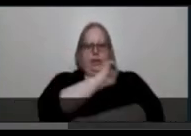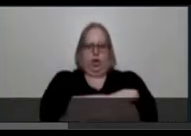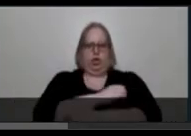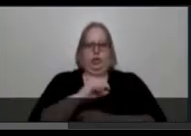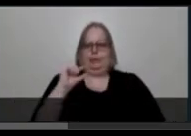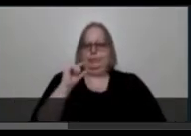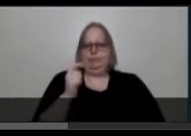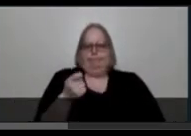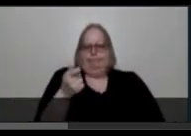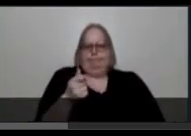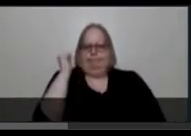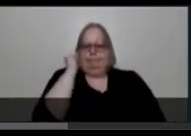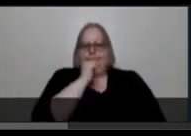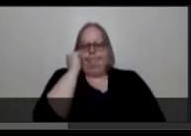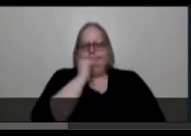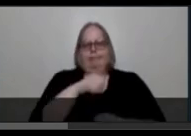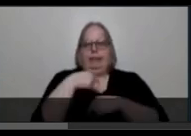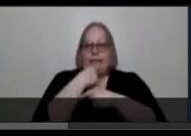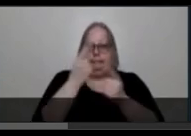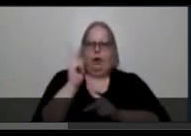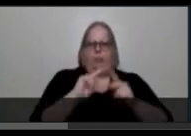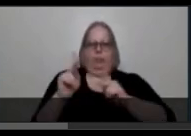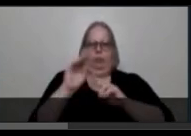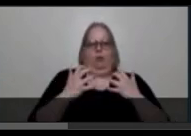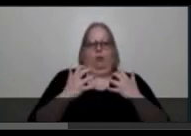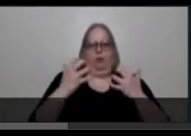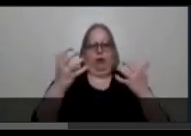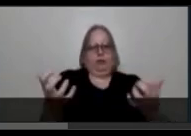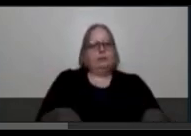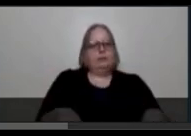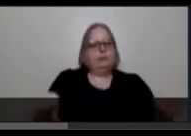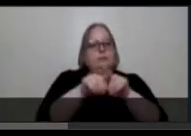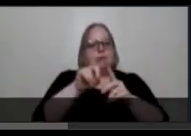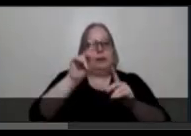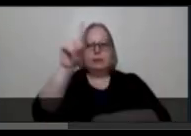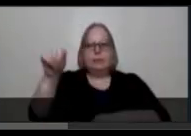They tell the people in the audience with the same disabilities as them about how they have